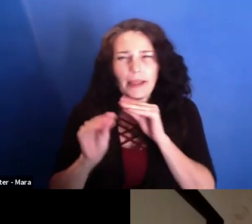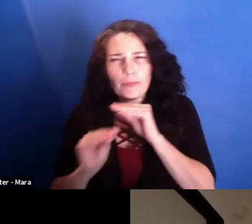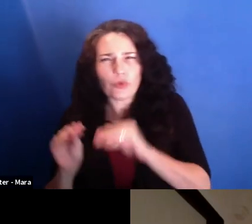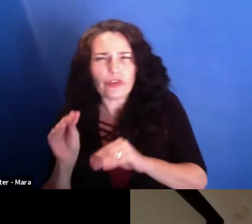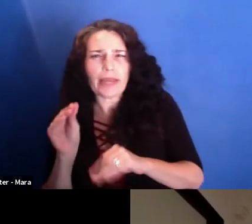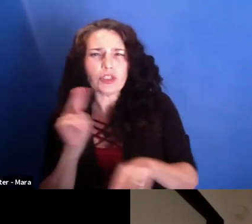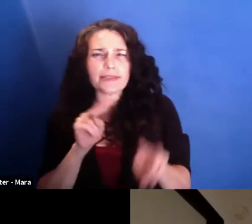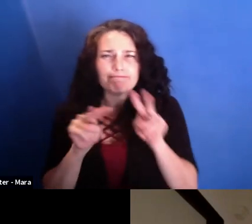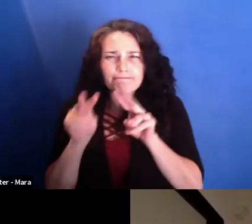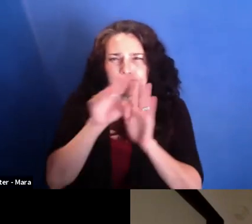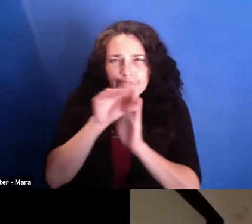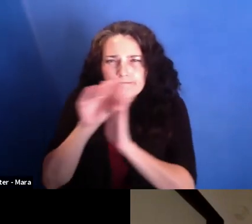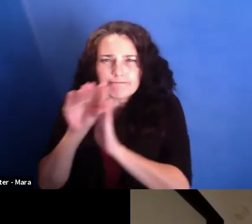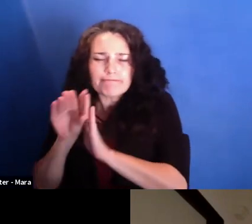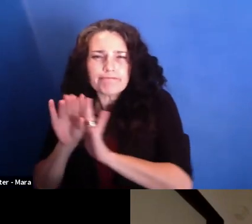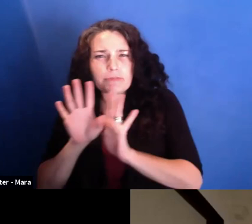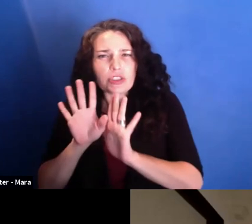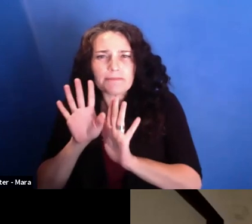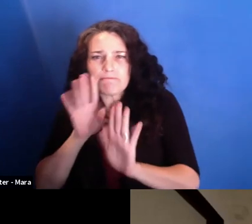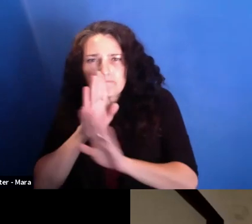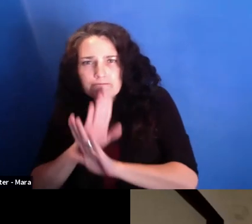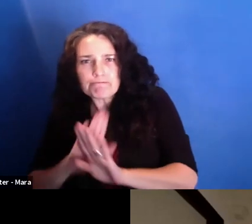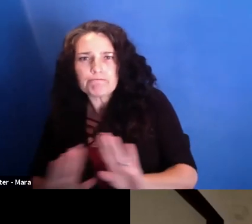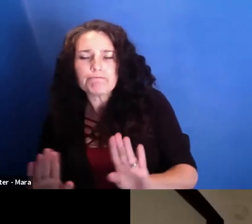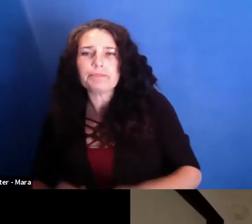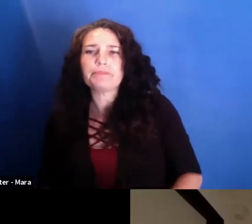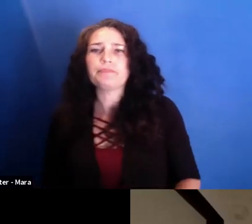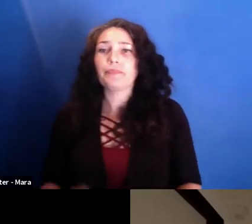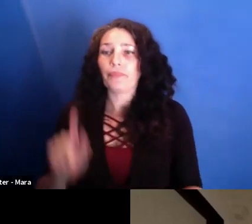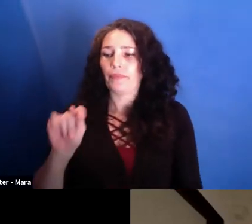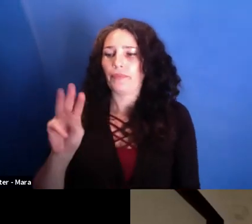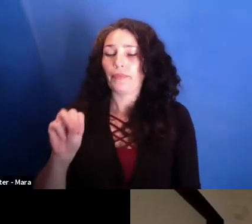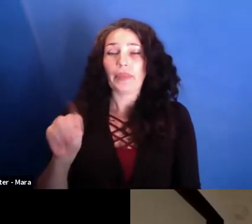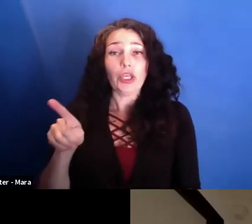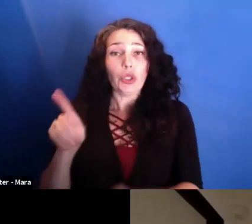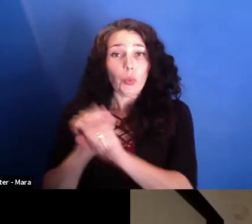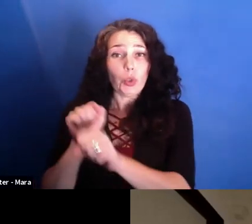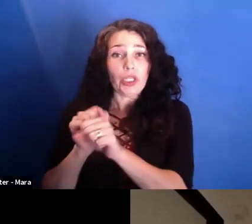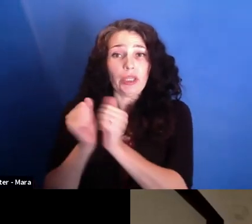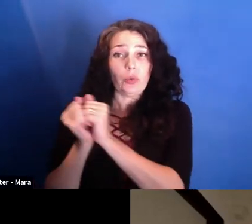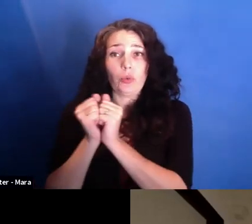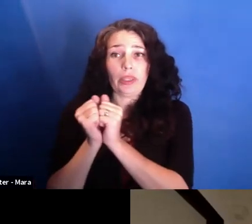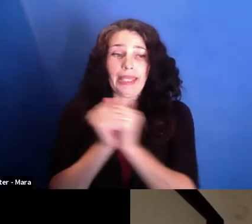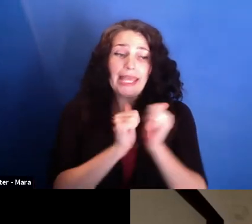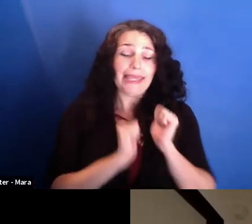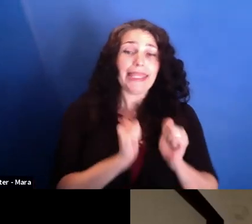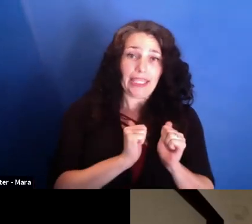Because as you're saying, working in the theater, you're working with actors. You're developing characters. And obviously, documentaries are real subjects.